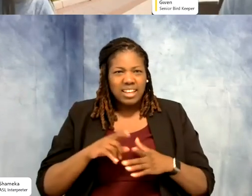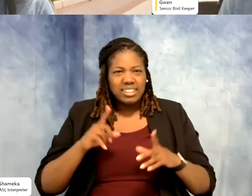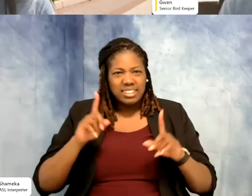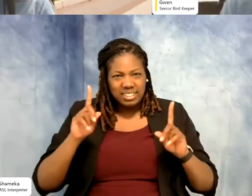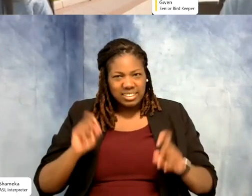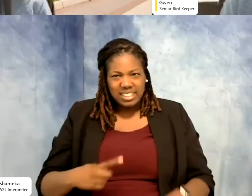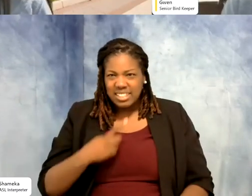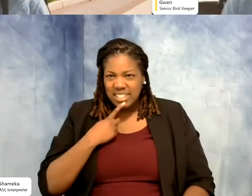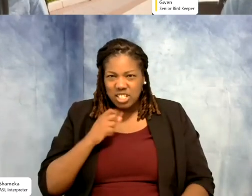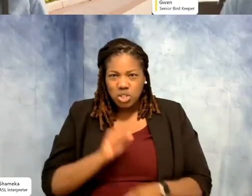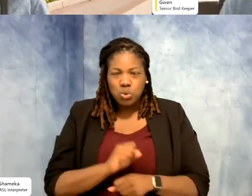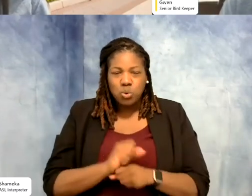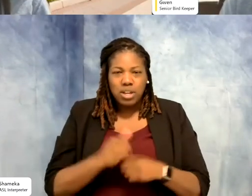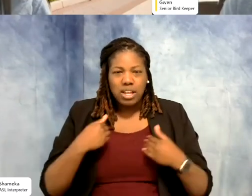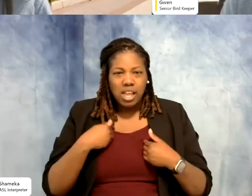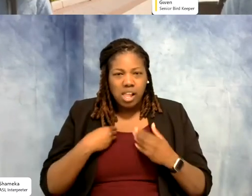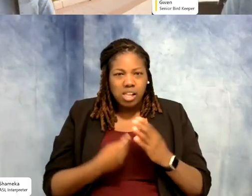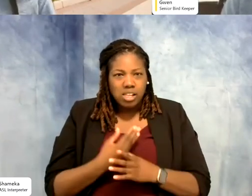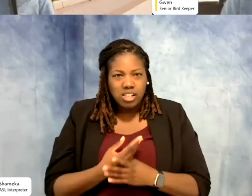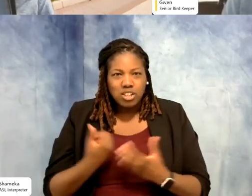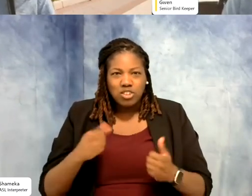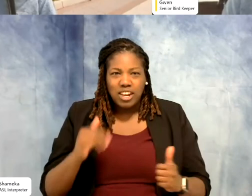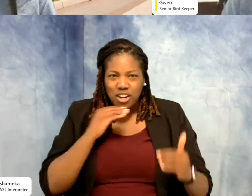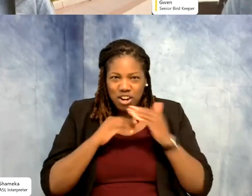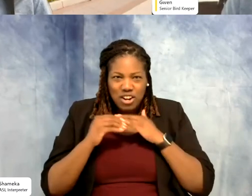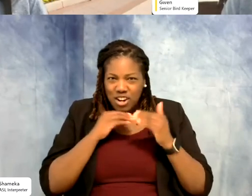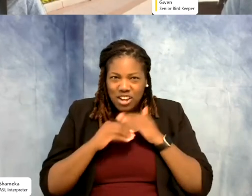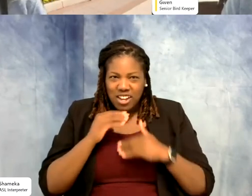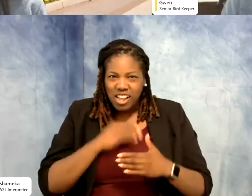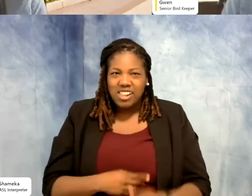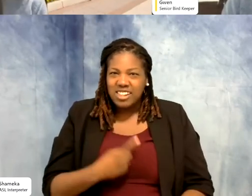and plants. And even when you tried to lie on it, it said you're going to work with animals and plants.